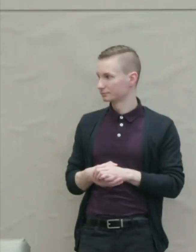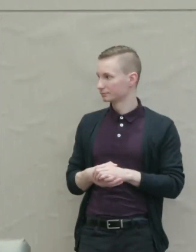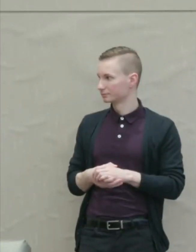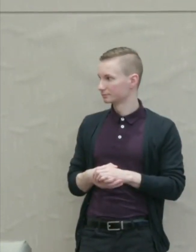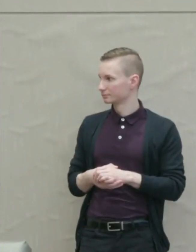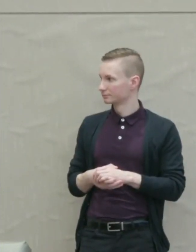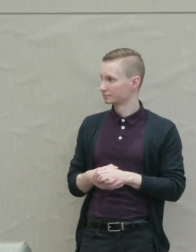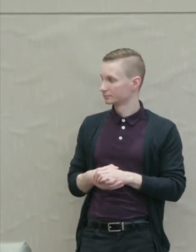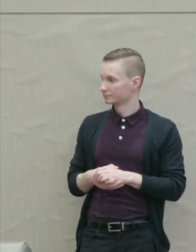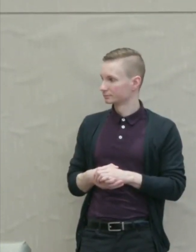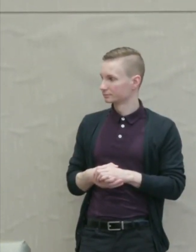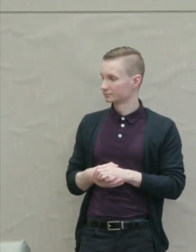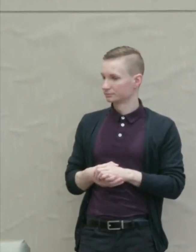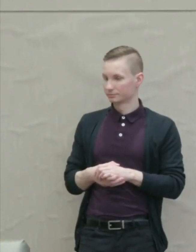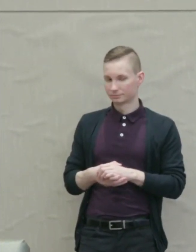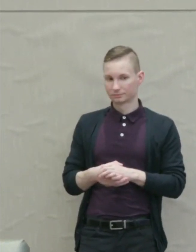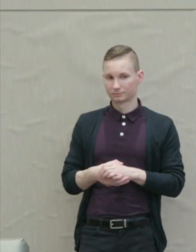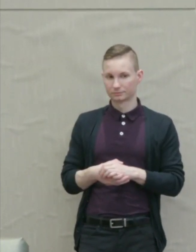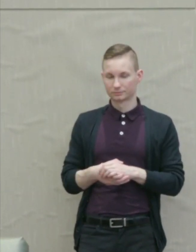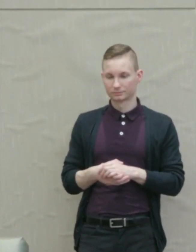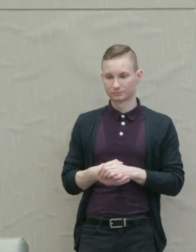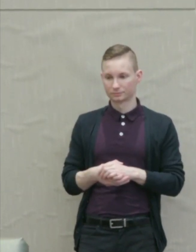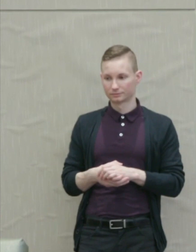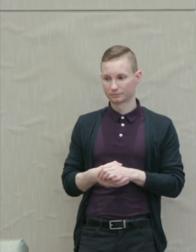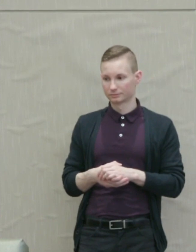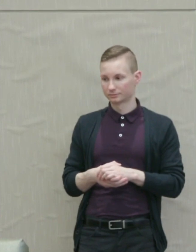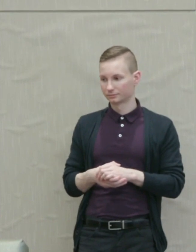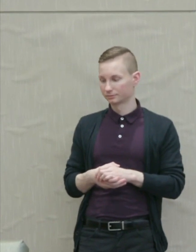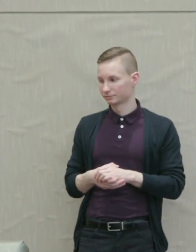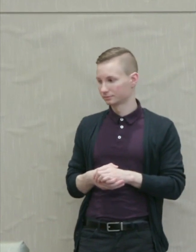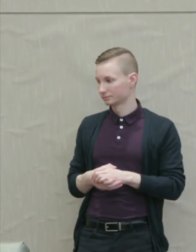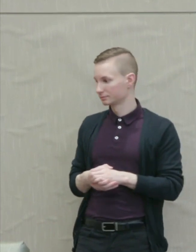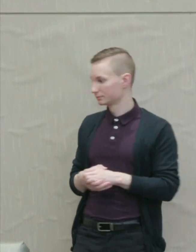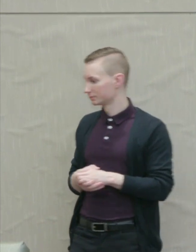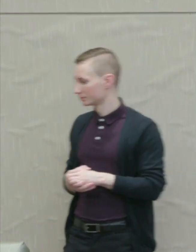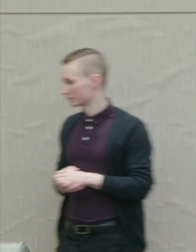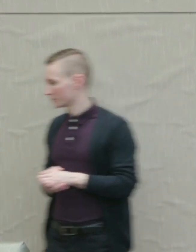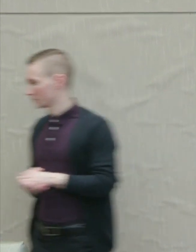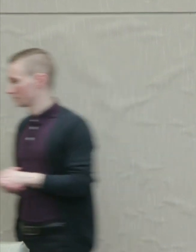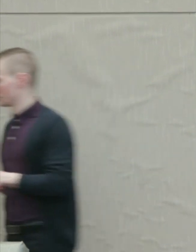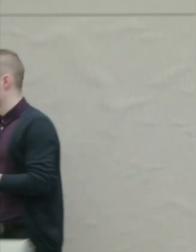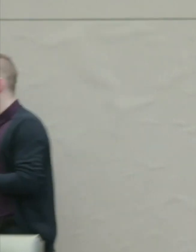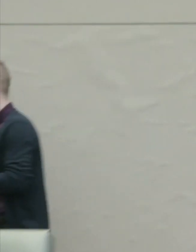Martha Nussbaum: Thank you.